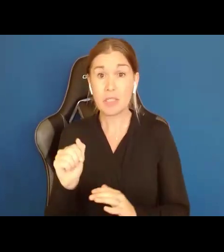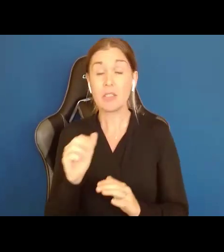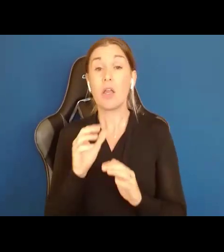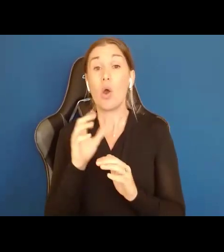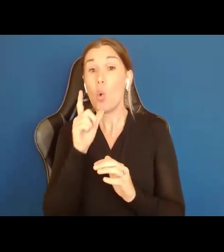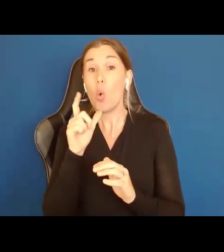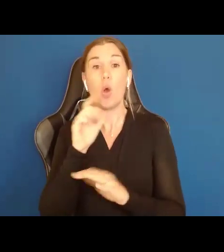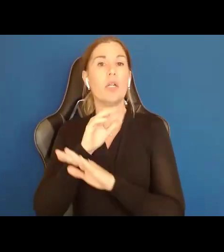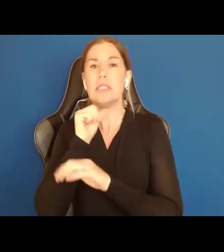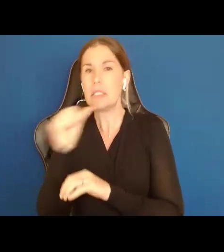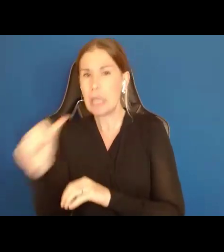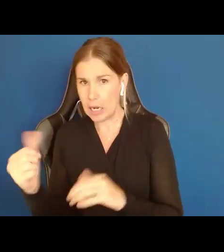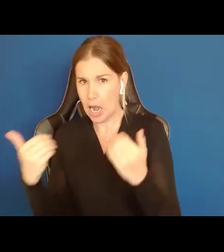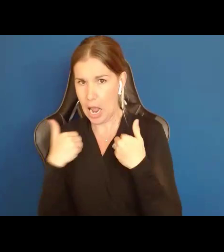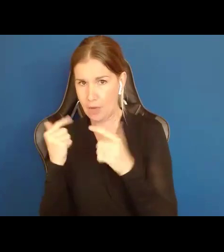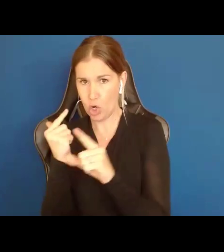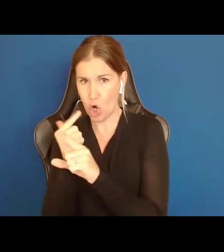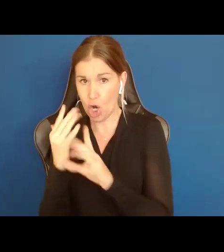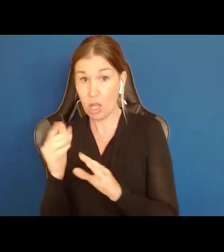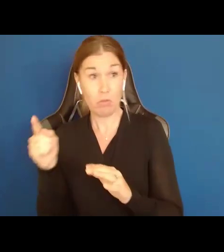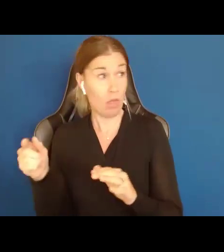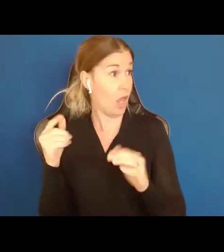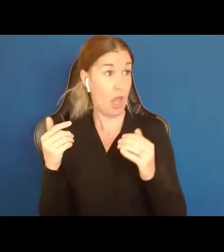guardian were more likely to have their own homes, their own jobs, more likely to be part of the community, active parts,